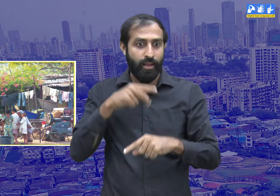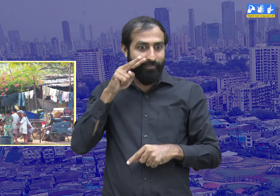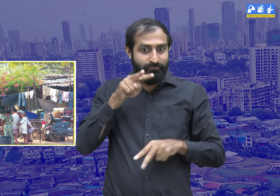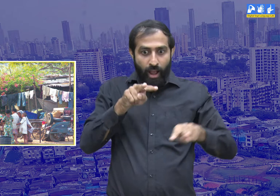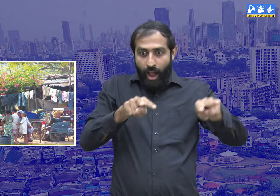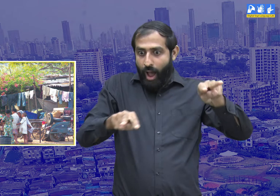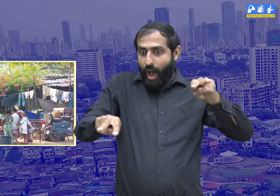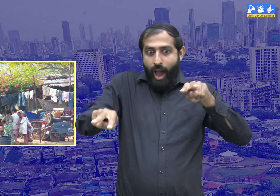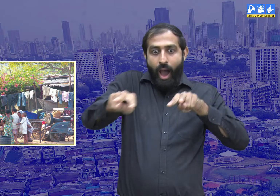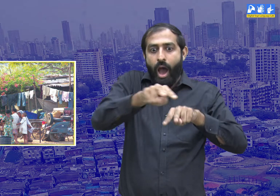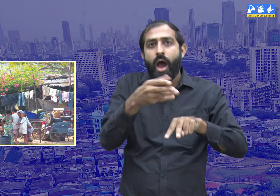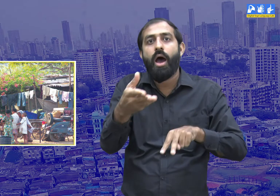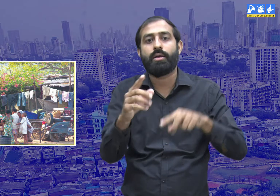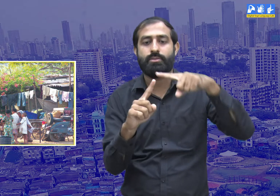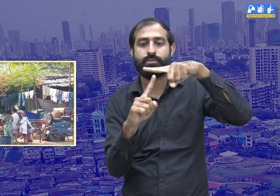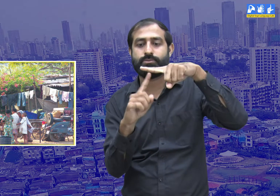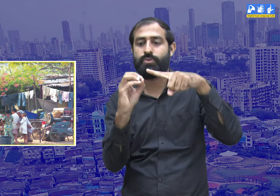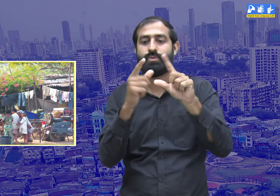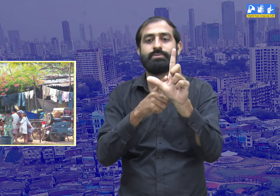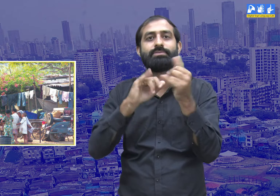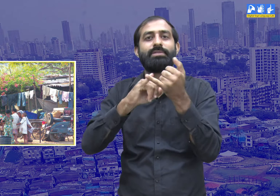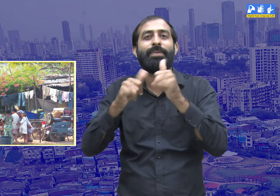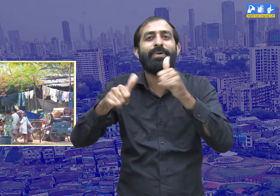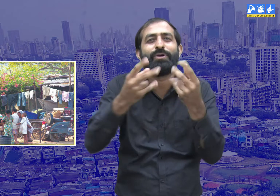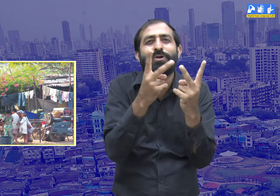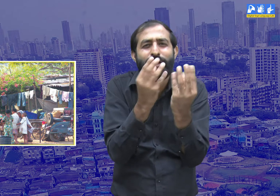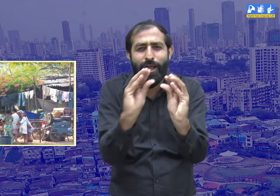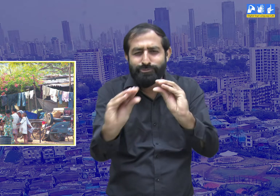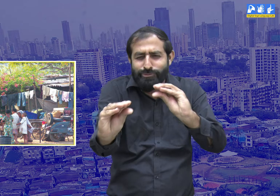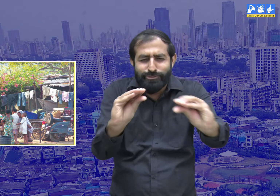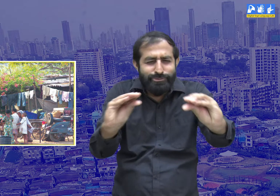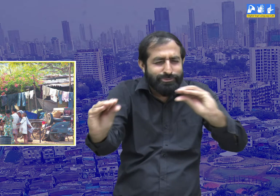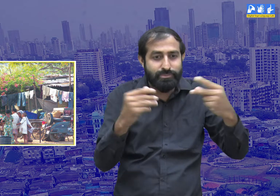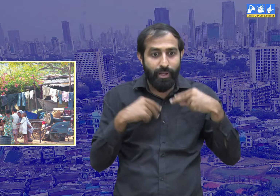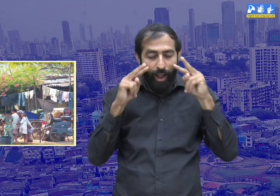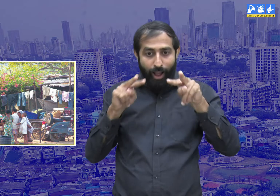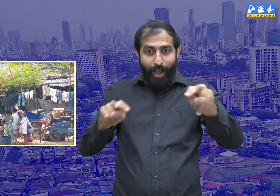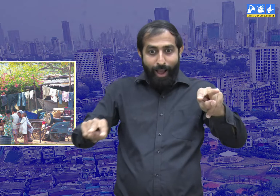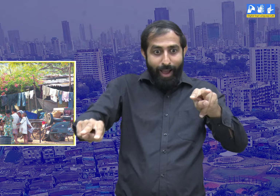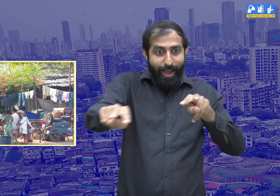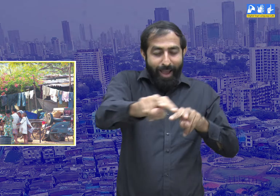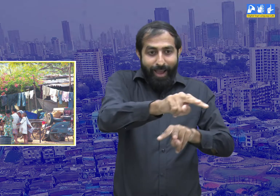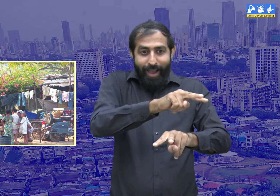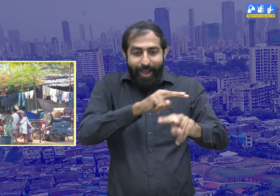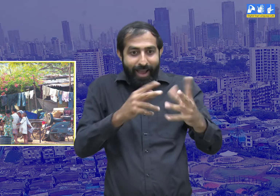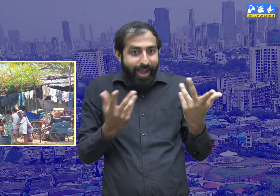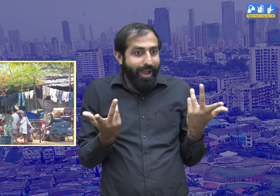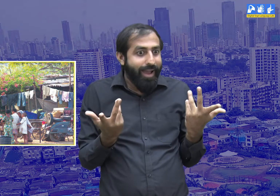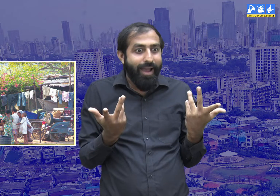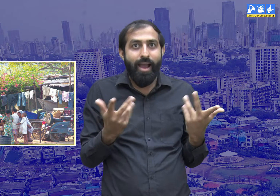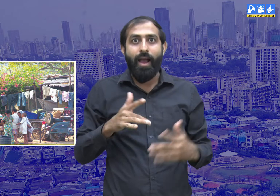From up there everything below looked like small toys.